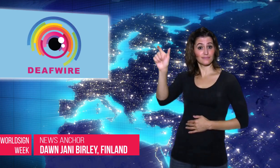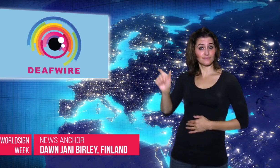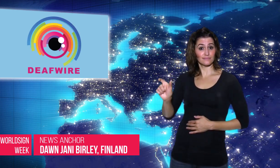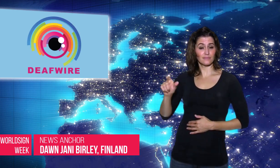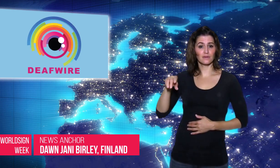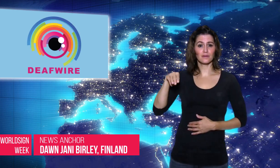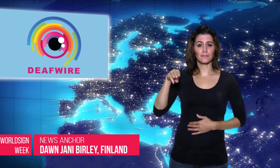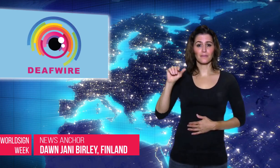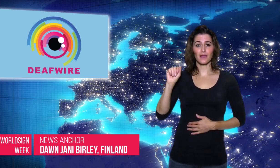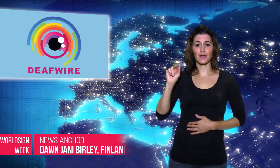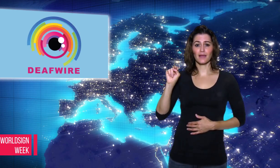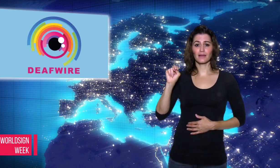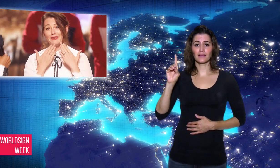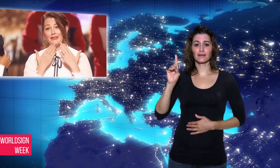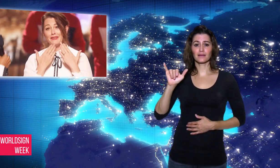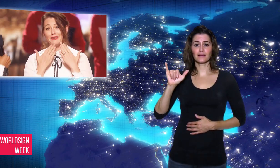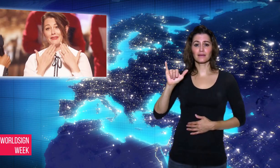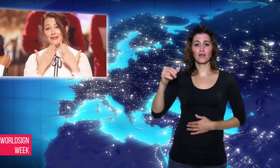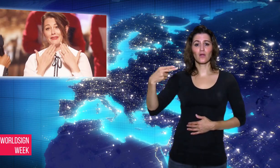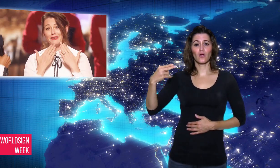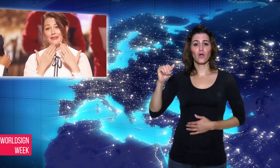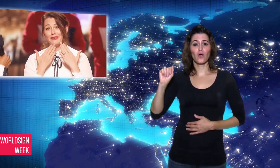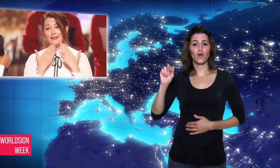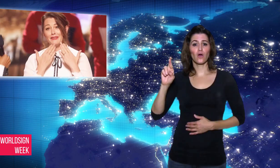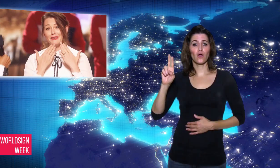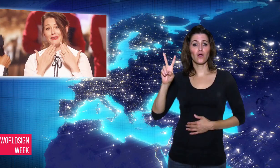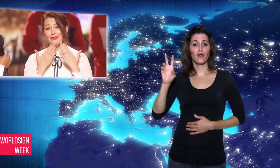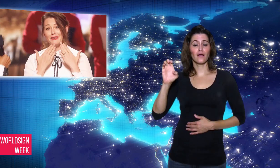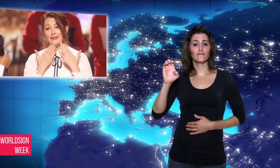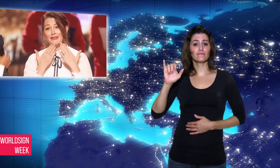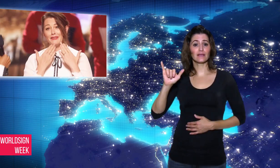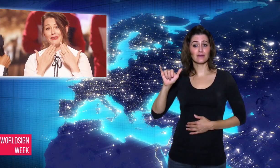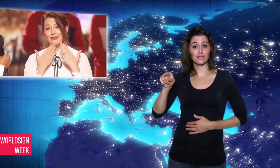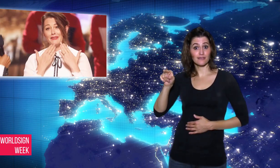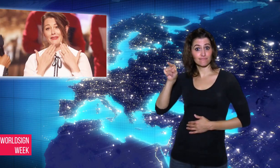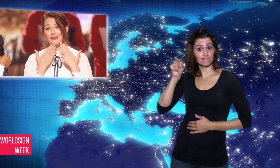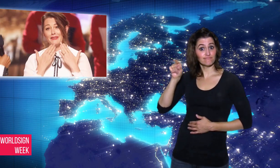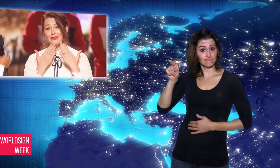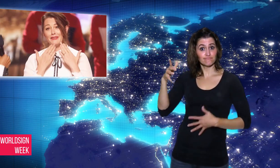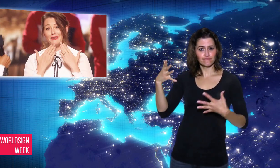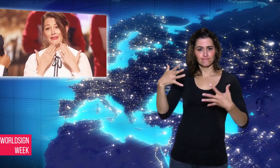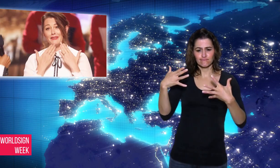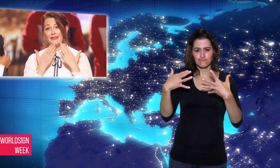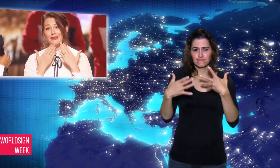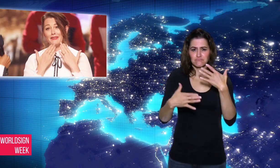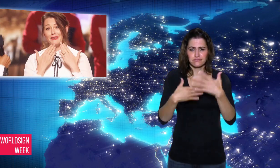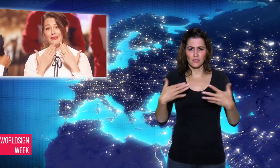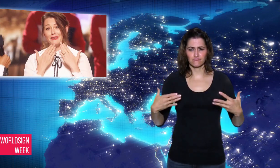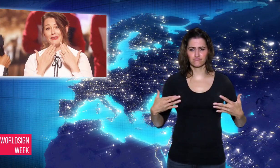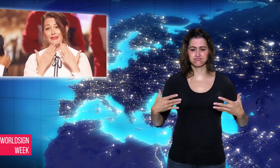woman, Mandy Harvey, advanced to the